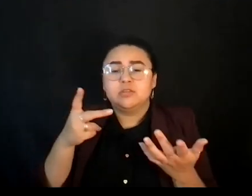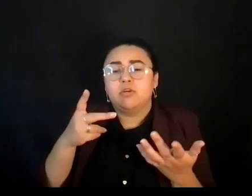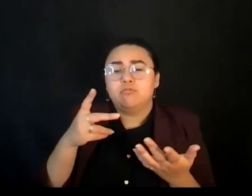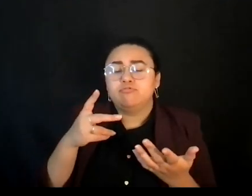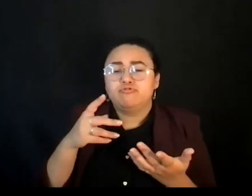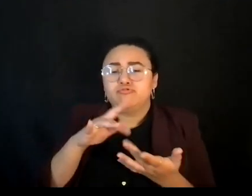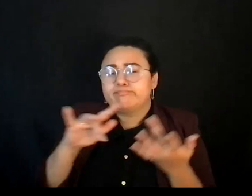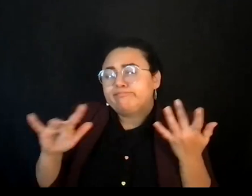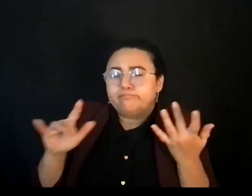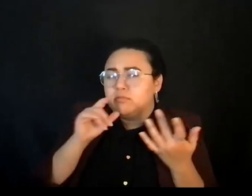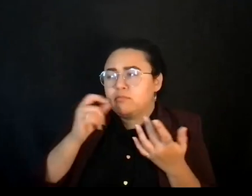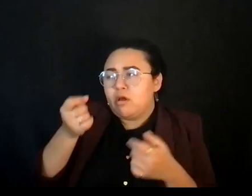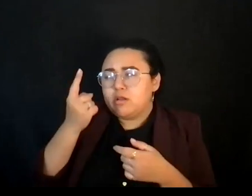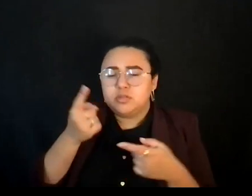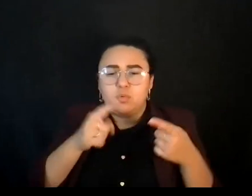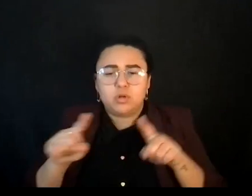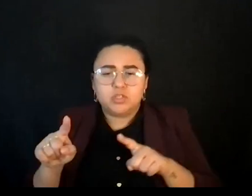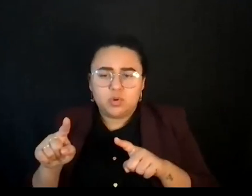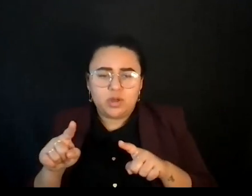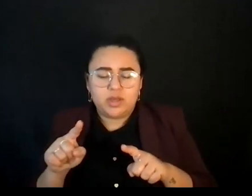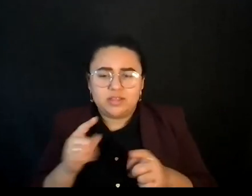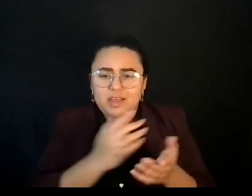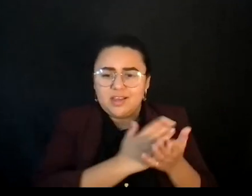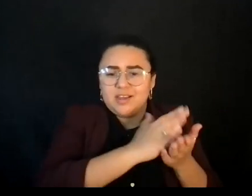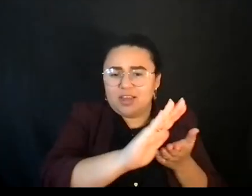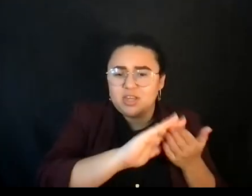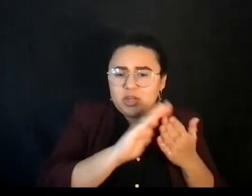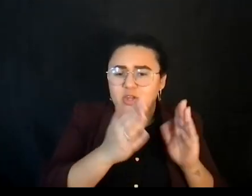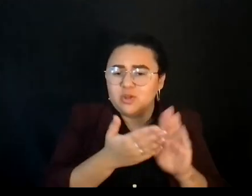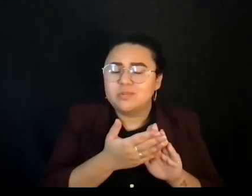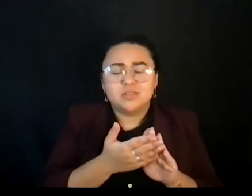So how is it that we actually go through carefully work with community groups all across the